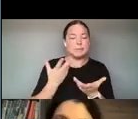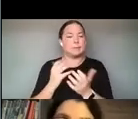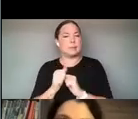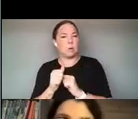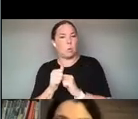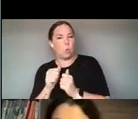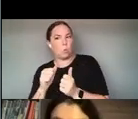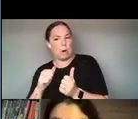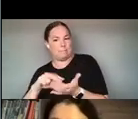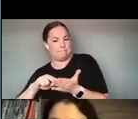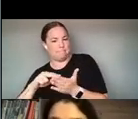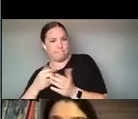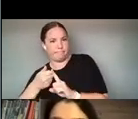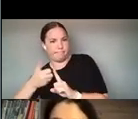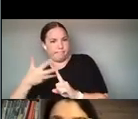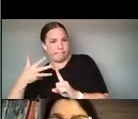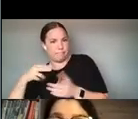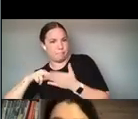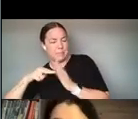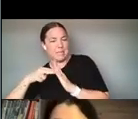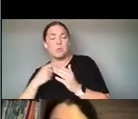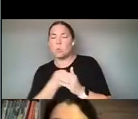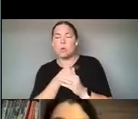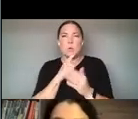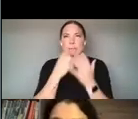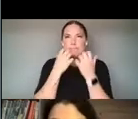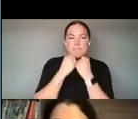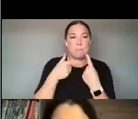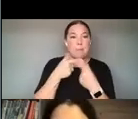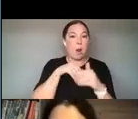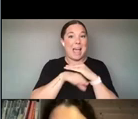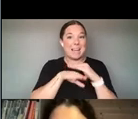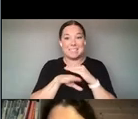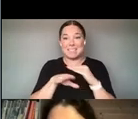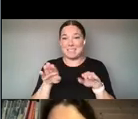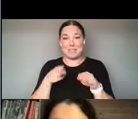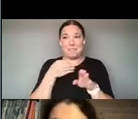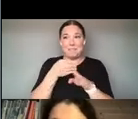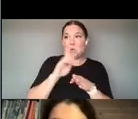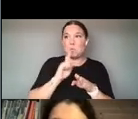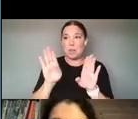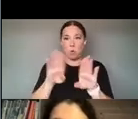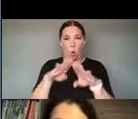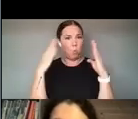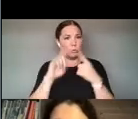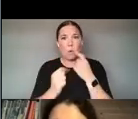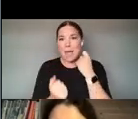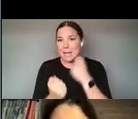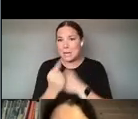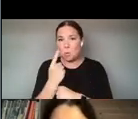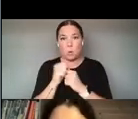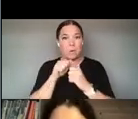CARE ABOUT ACCESS AND OPENING THIS FIELD TO ANYONE WE KNOW, ANYONE WITH AN INTERNET ACCESS CAN ACCESS